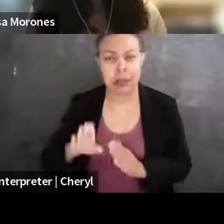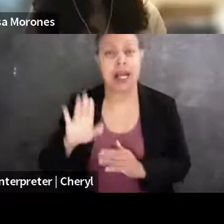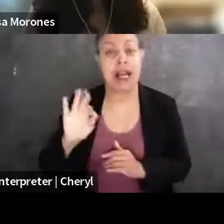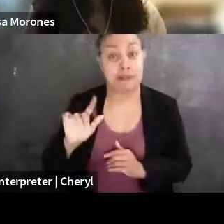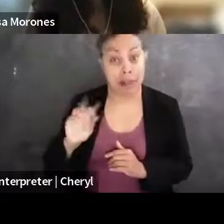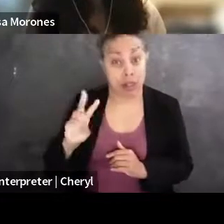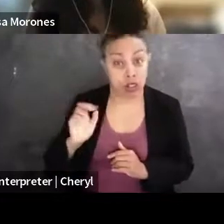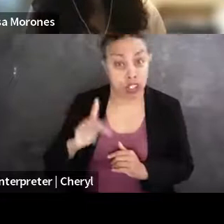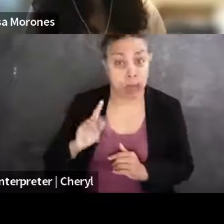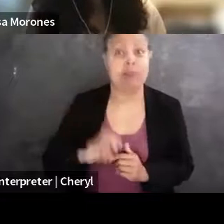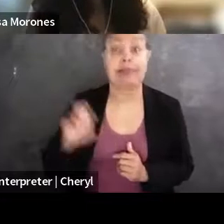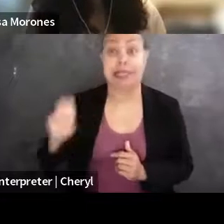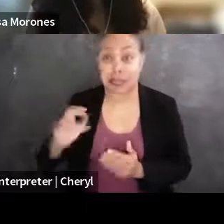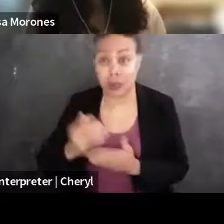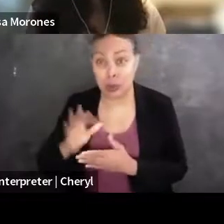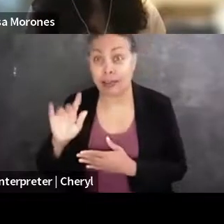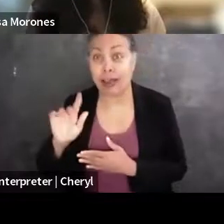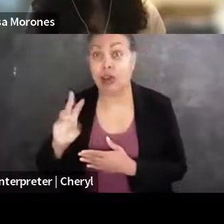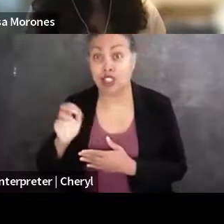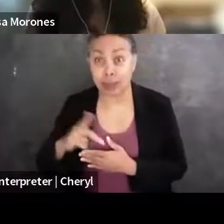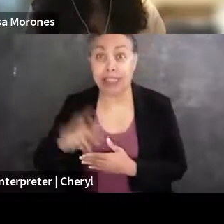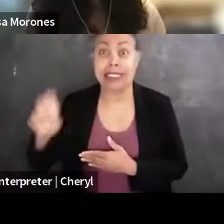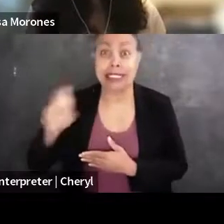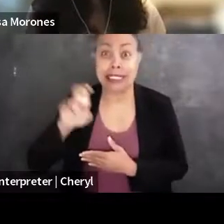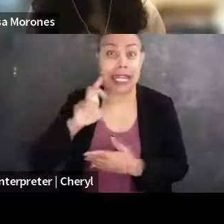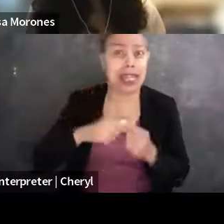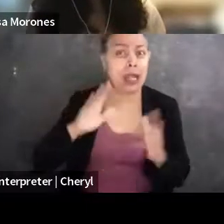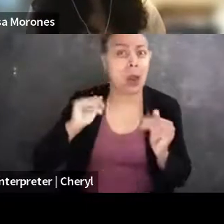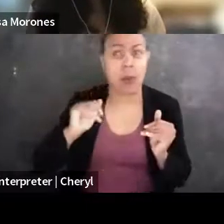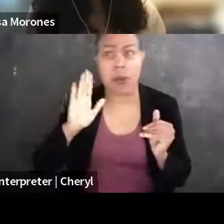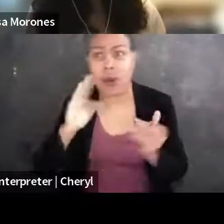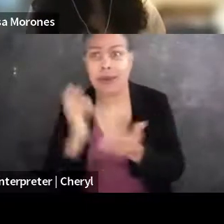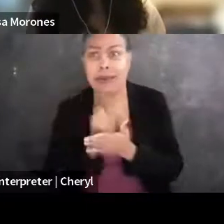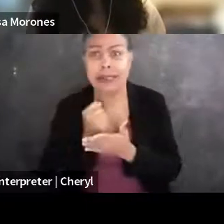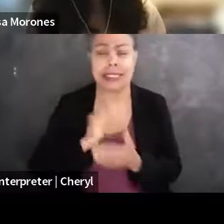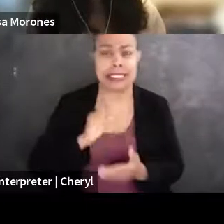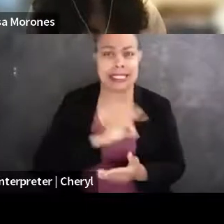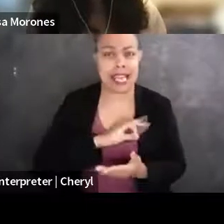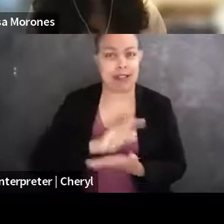and really just hoping and praying that somewhere, a staff attorney position will open up or something that's a little more permanent, and a lot of that is luck,